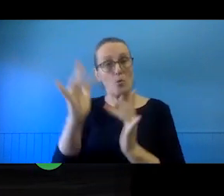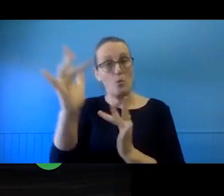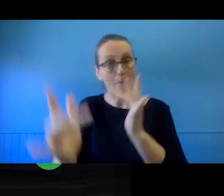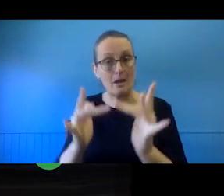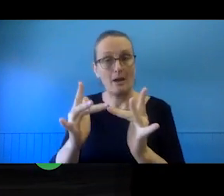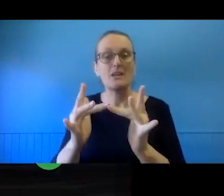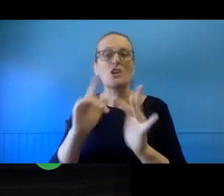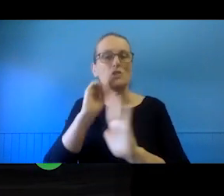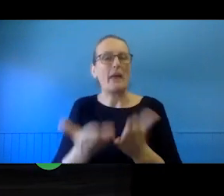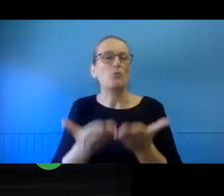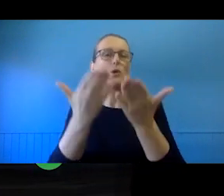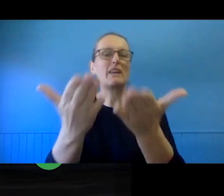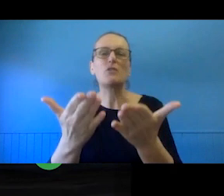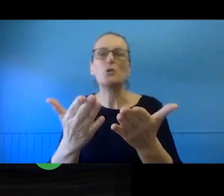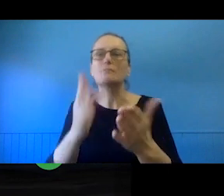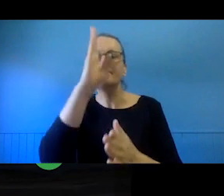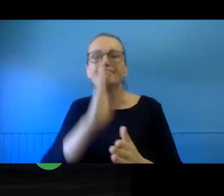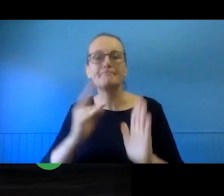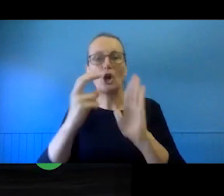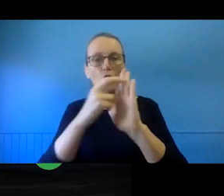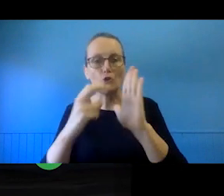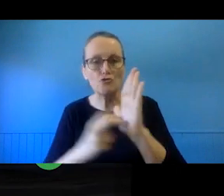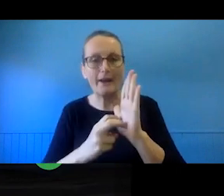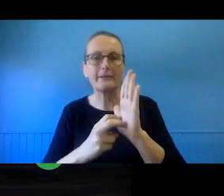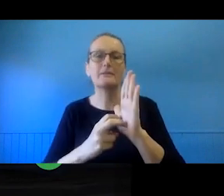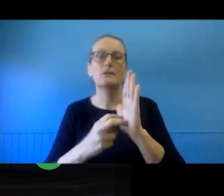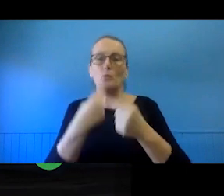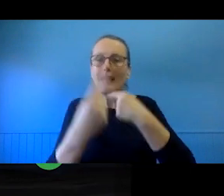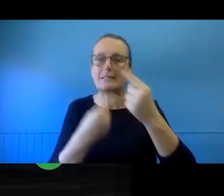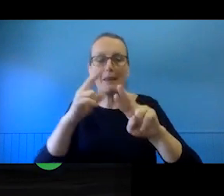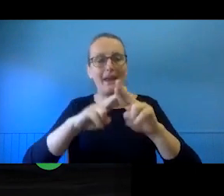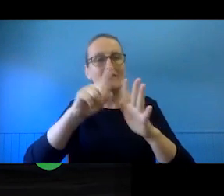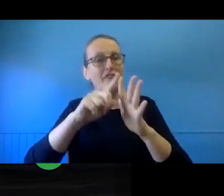contracts and have prescribed fees for the types of use of their content.